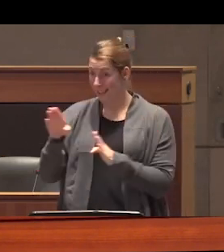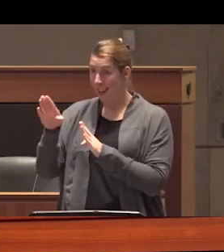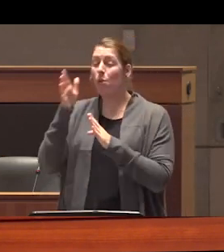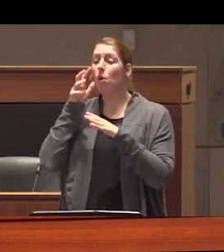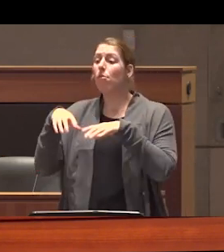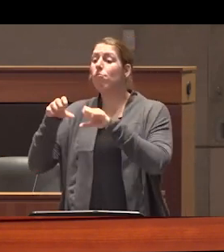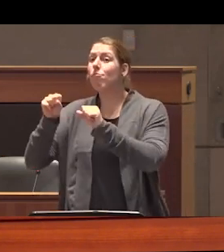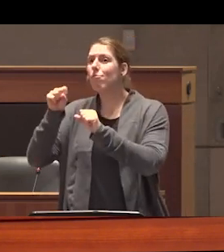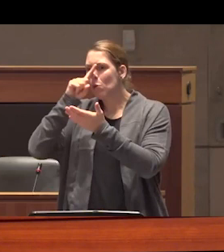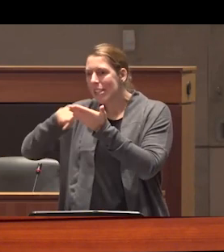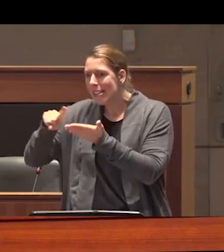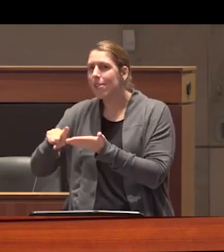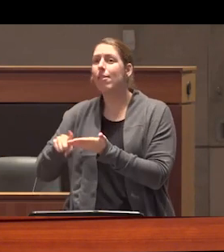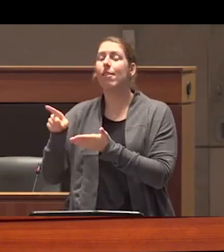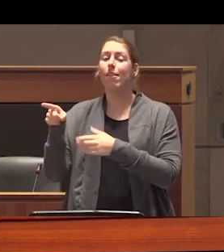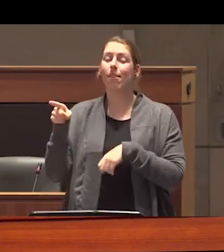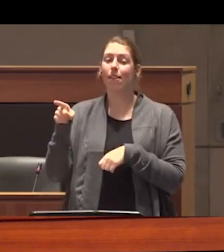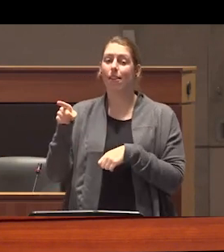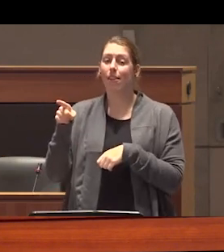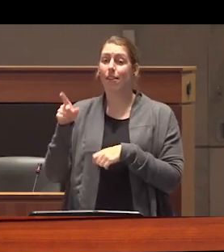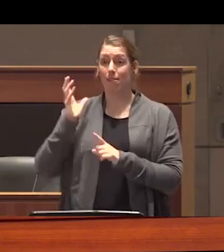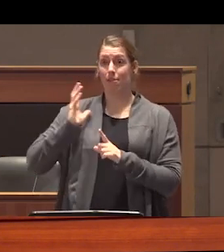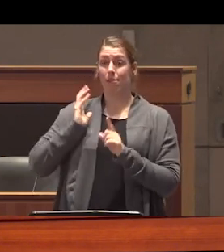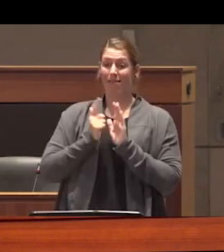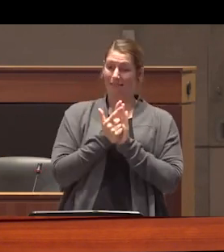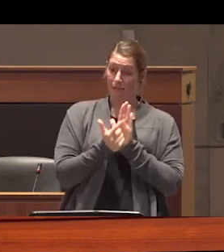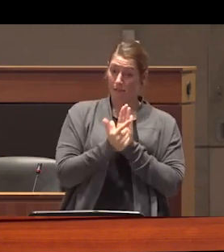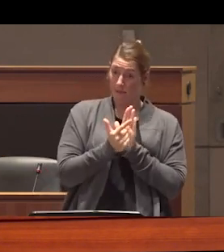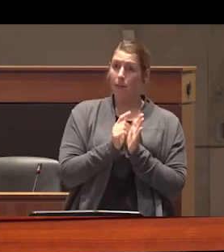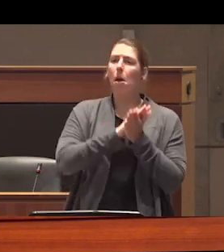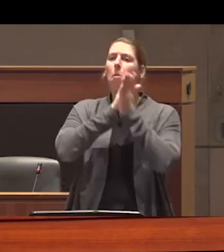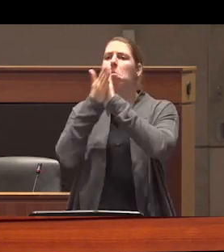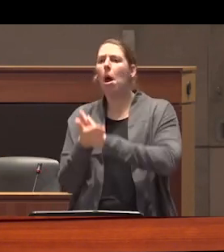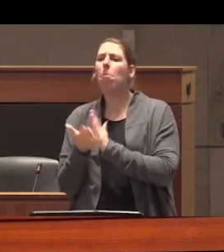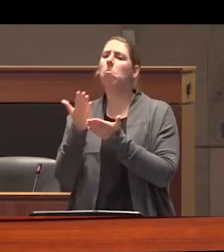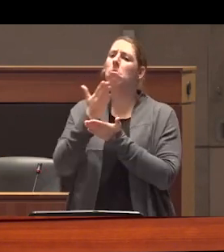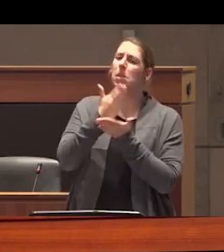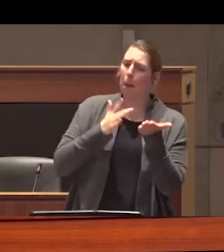how the transition from exclusively criminal to kind of hybrid criminal and medical or public